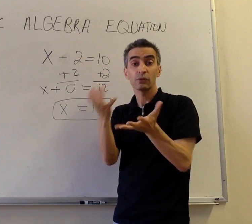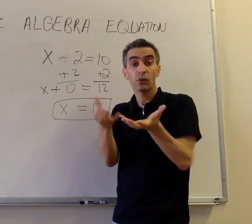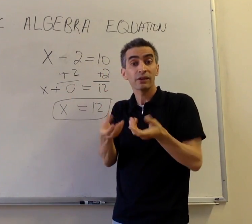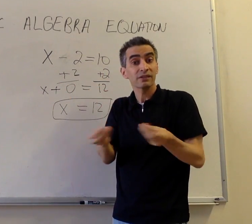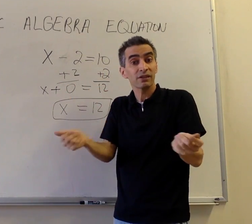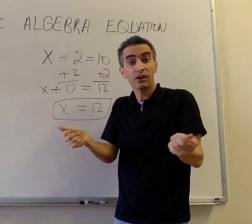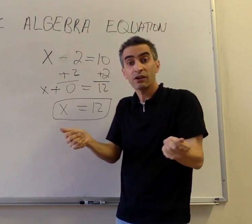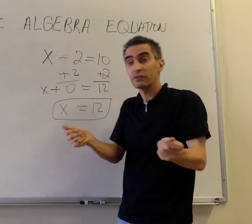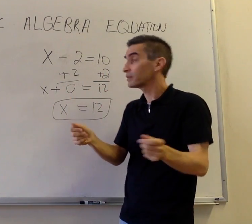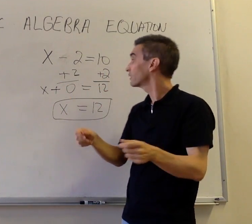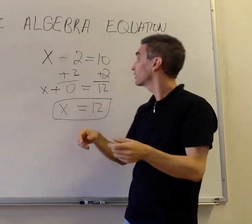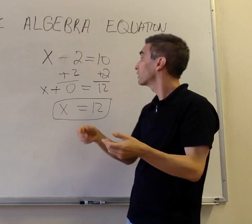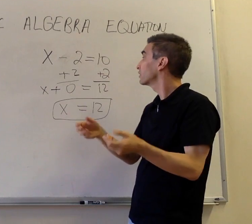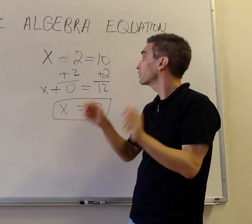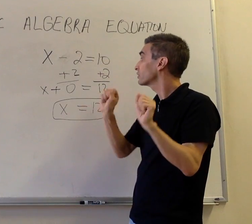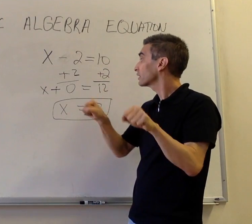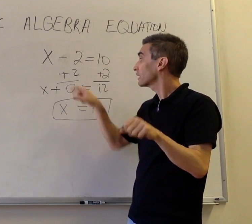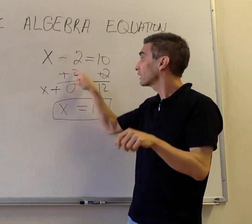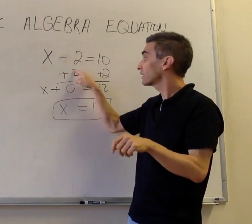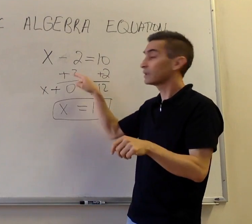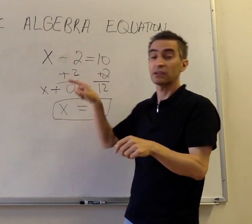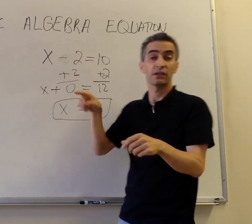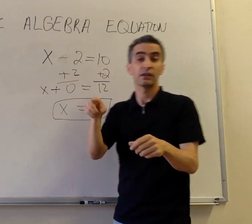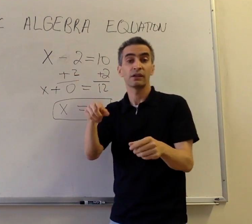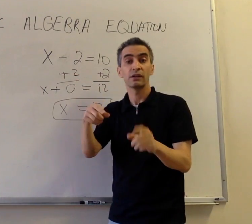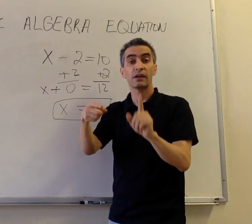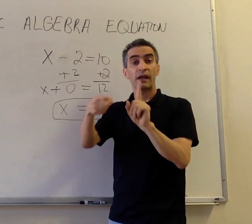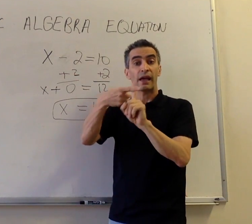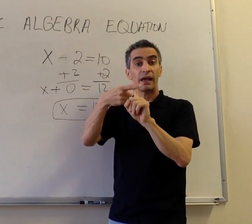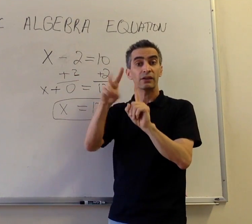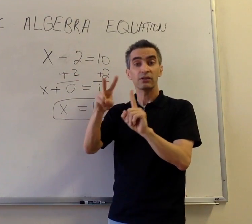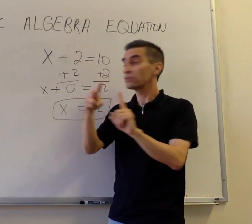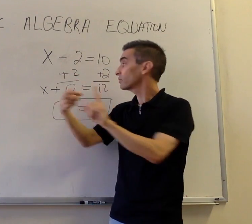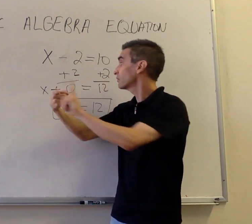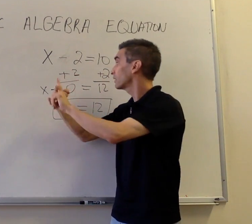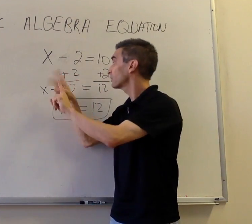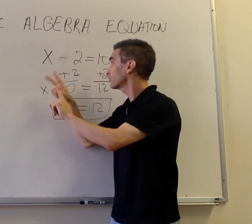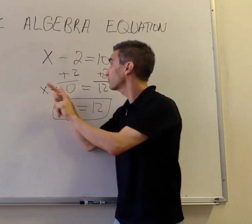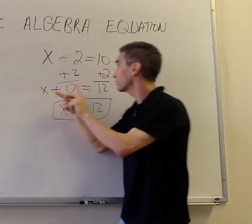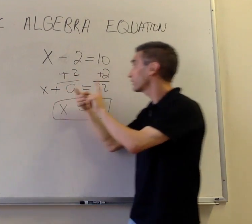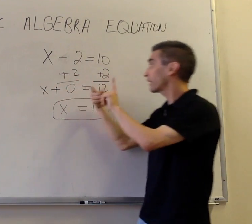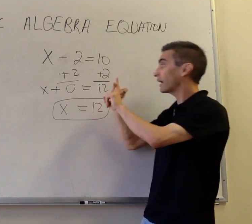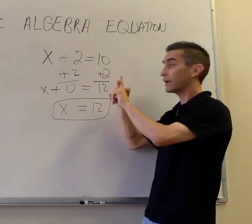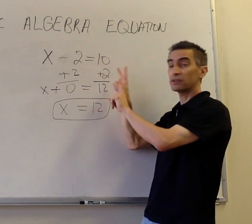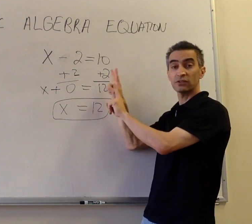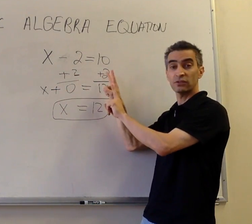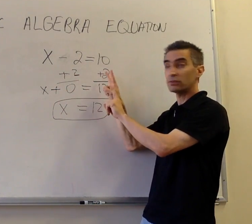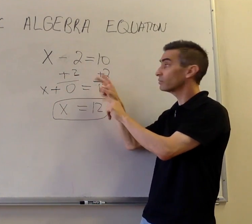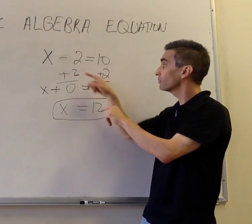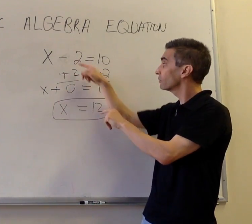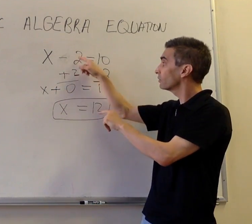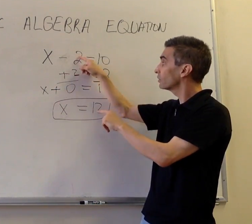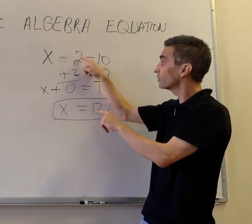If you want to solve this you must add two to both sides